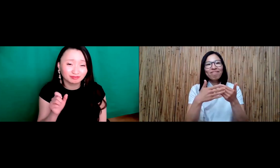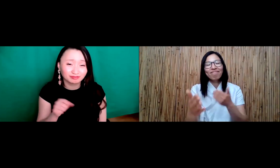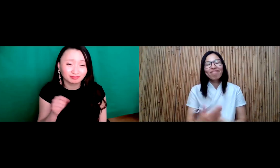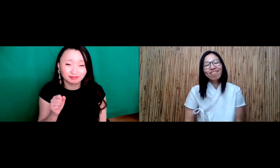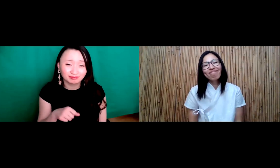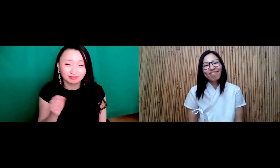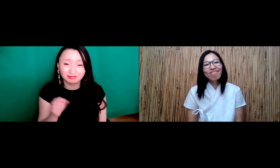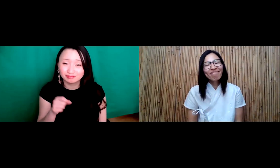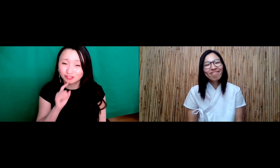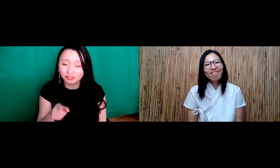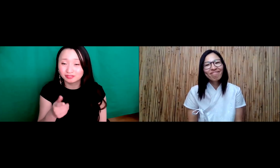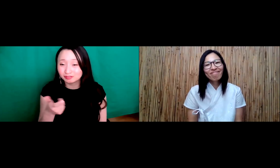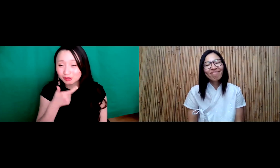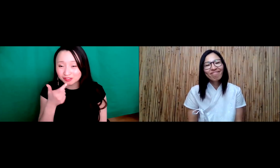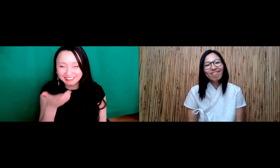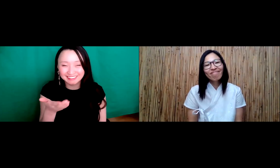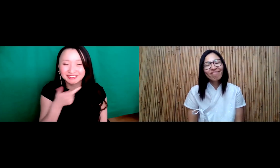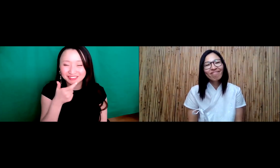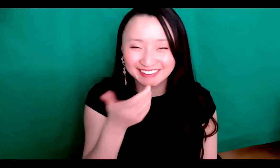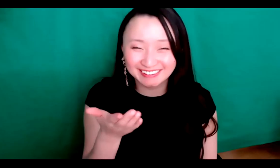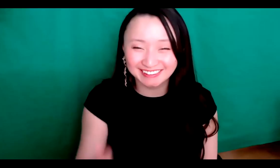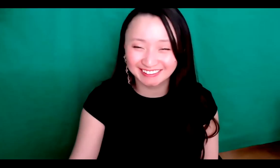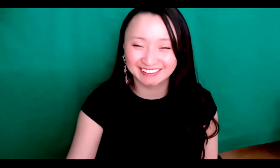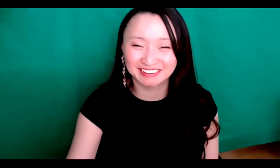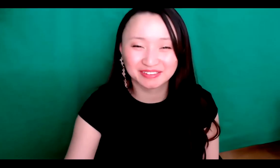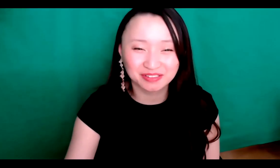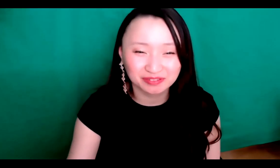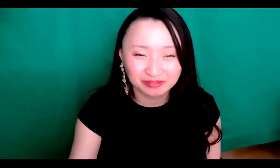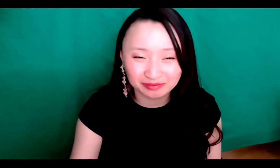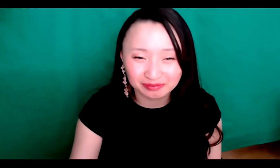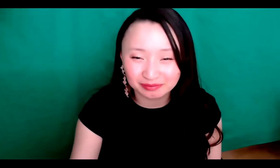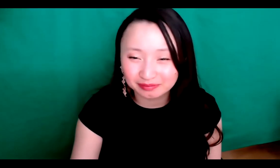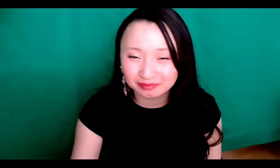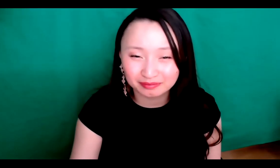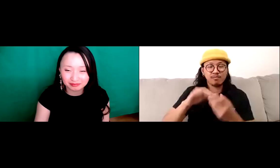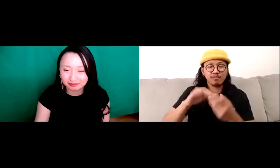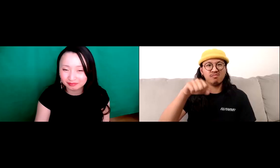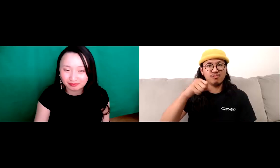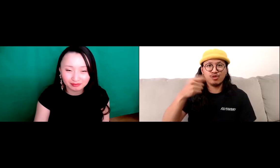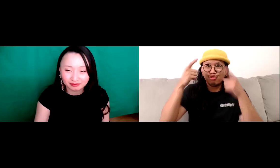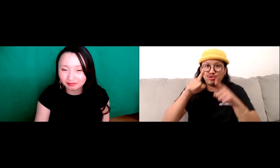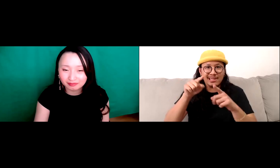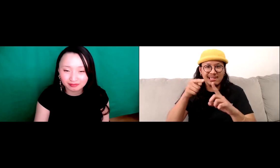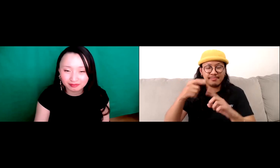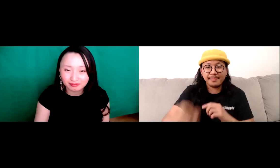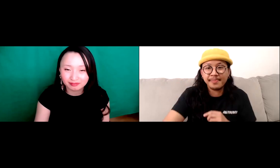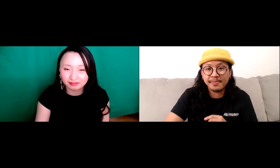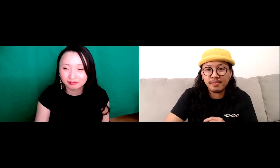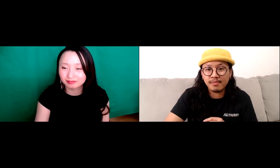for our future generation. You know a Go ahead.